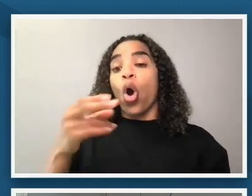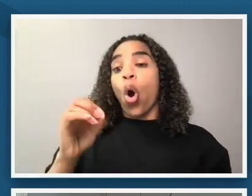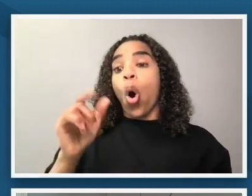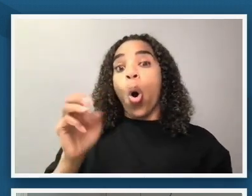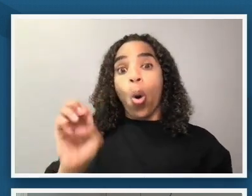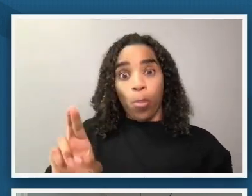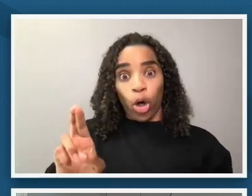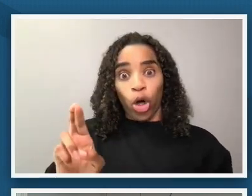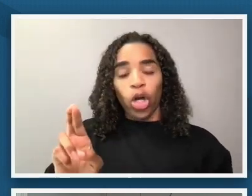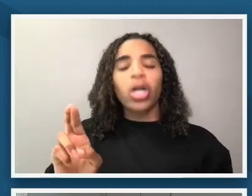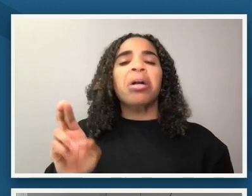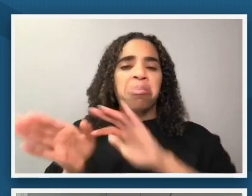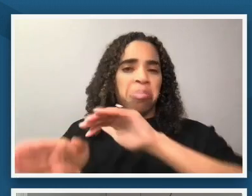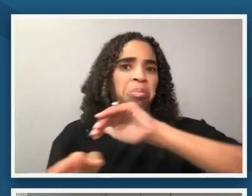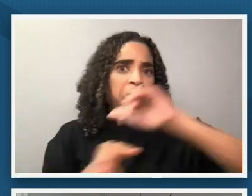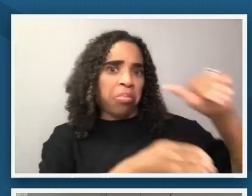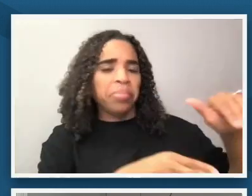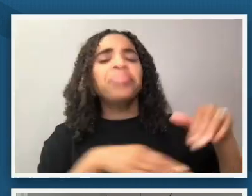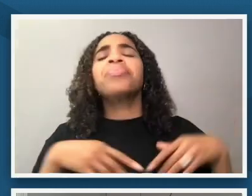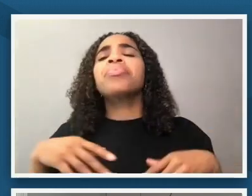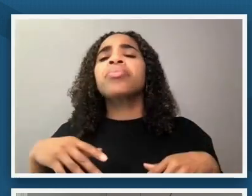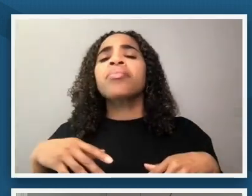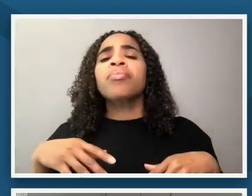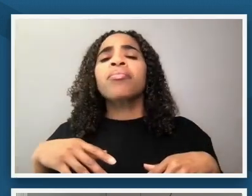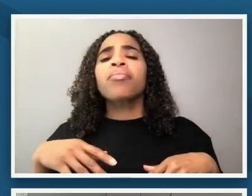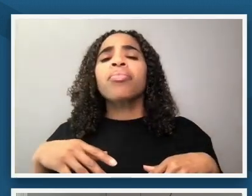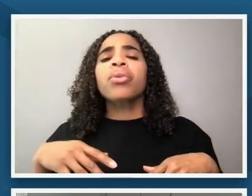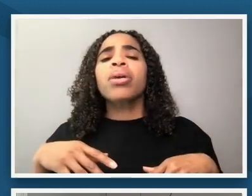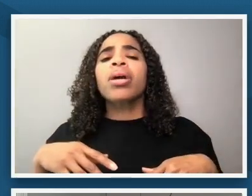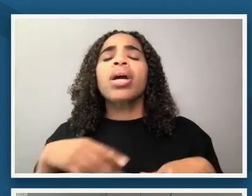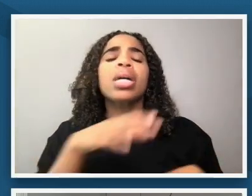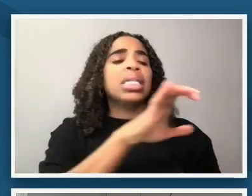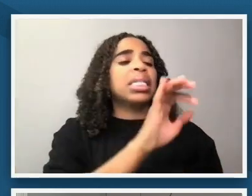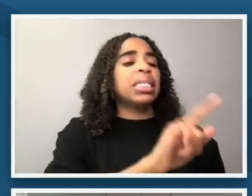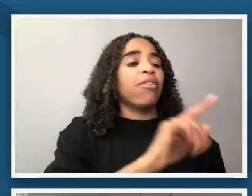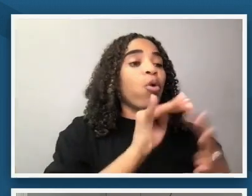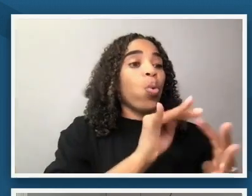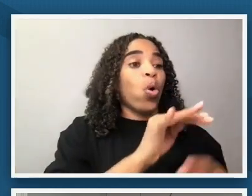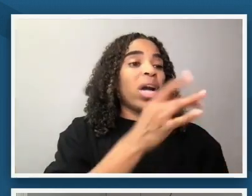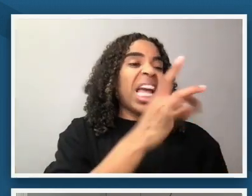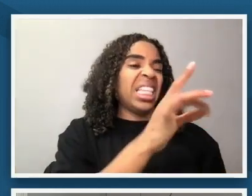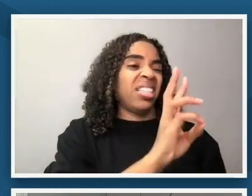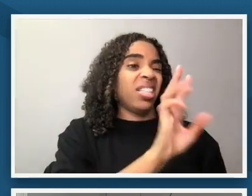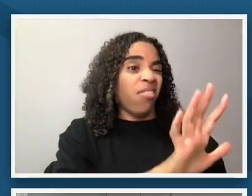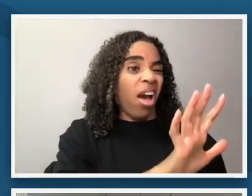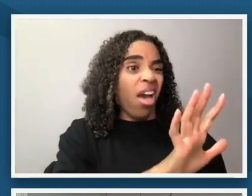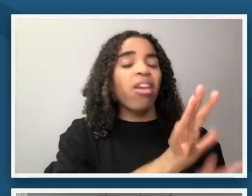do i just want to see that between the